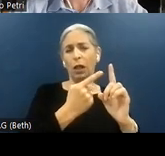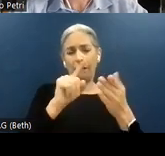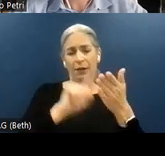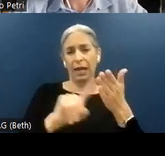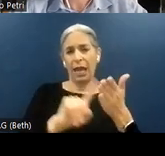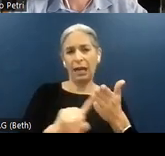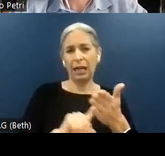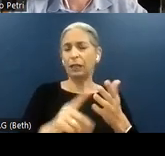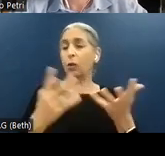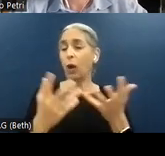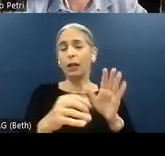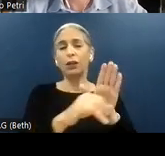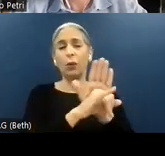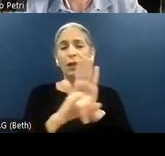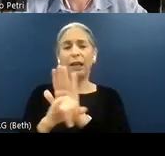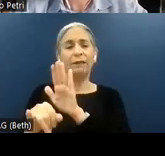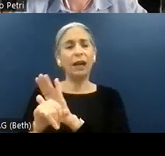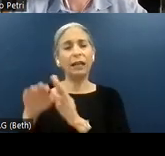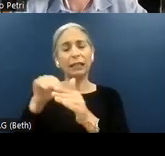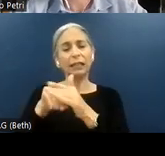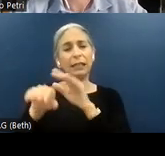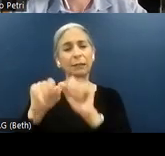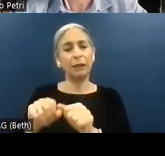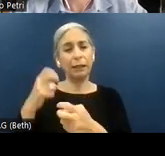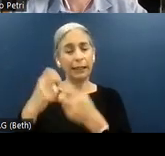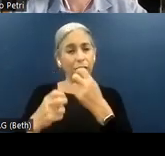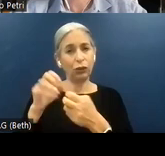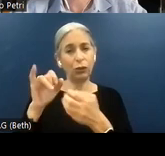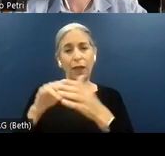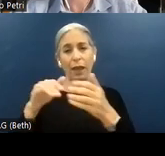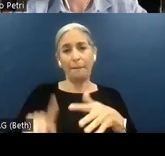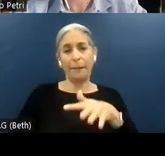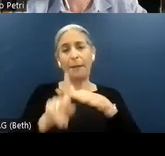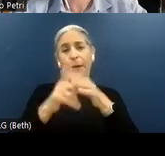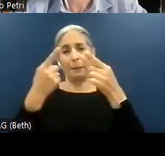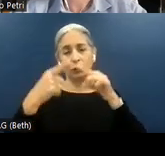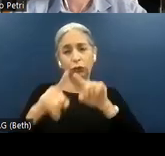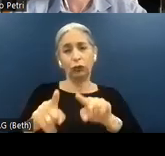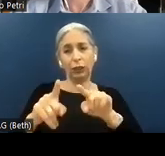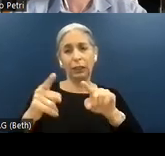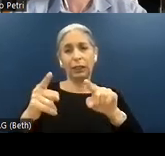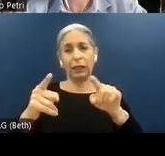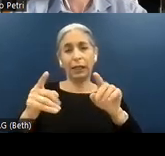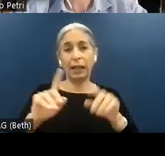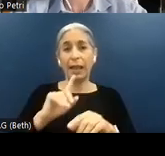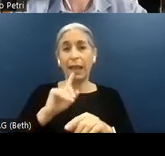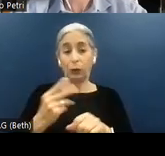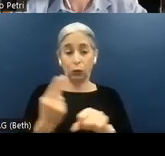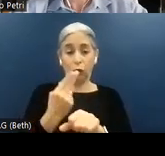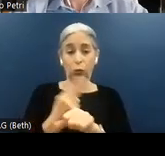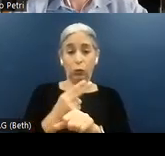identify accessibility issues that arise during actual usage of the website or product so